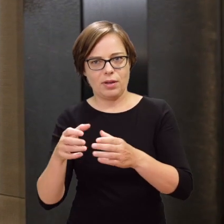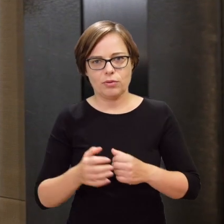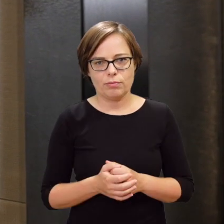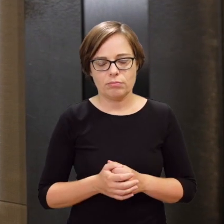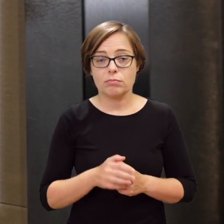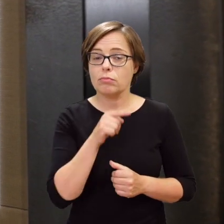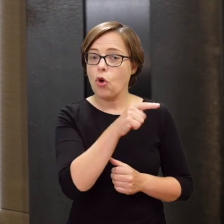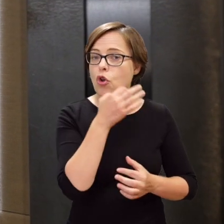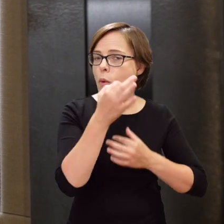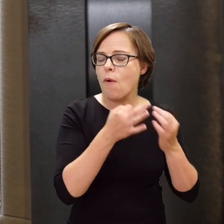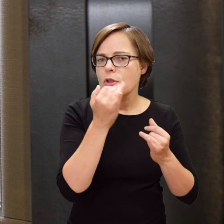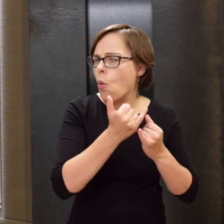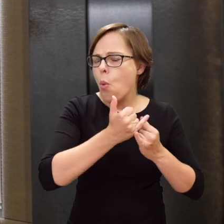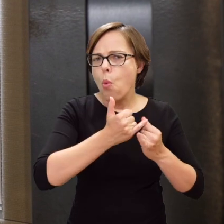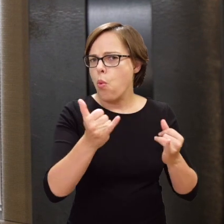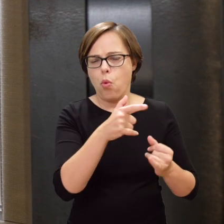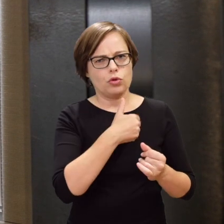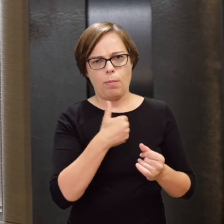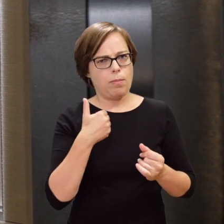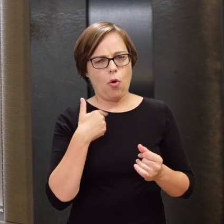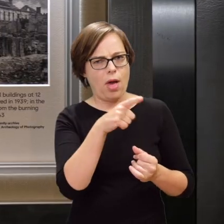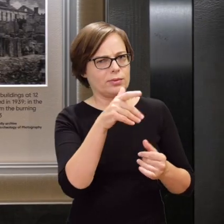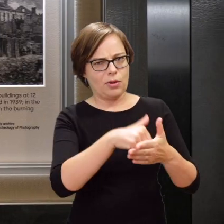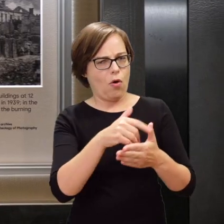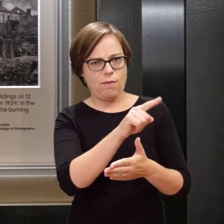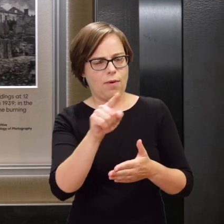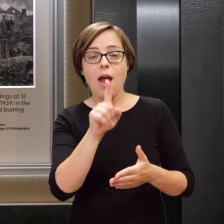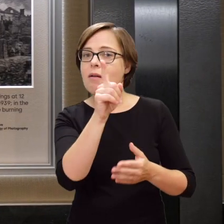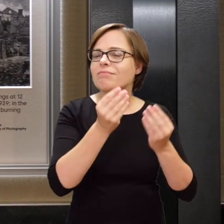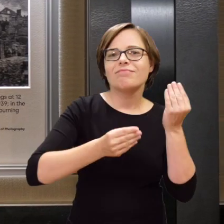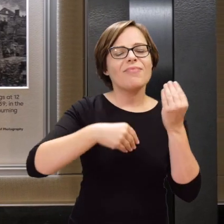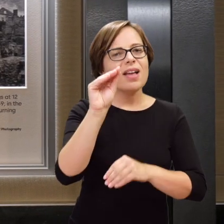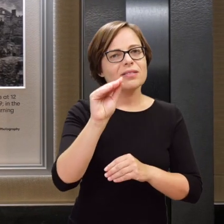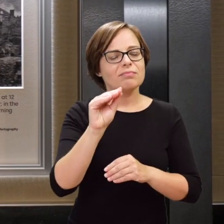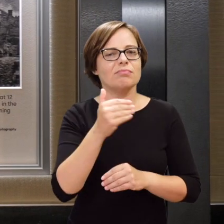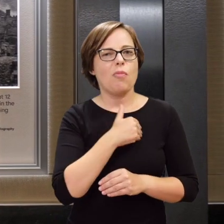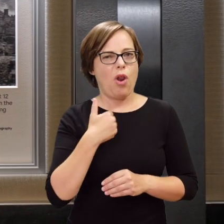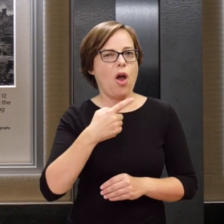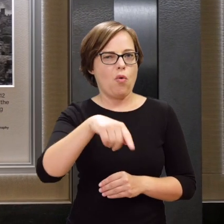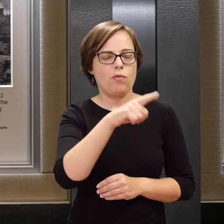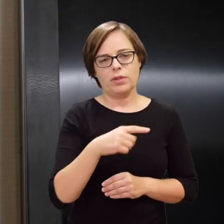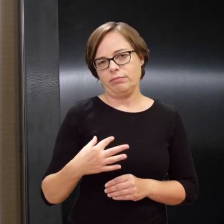even if the predominant one is without any doubt indifference.